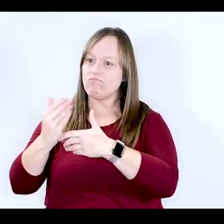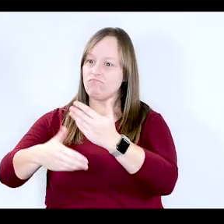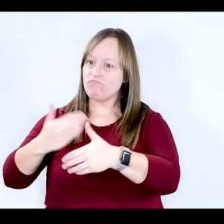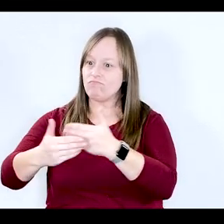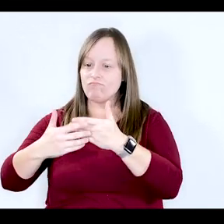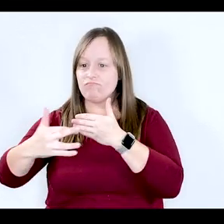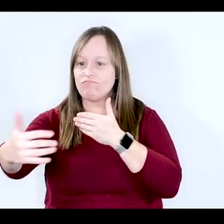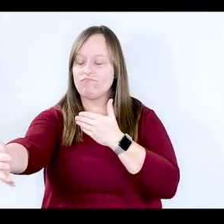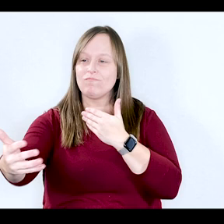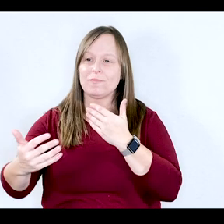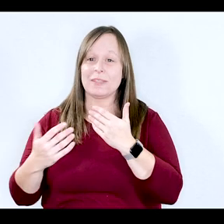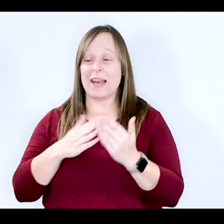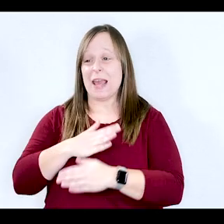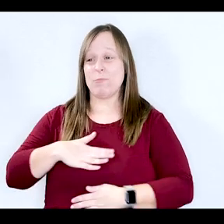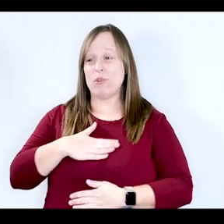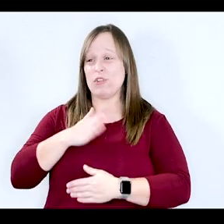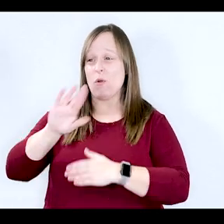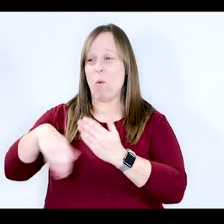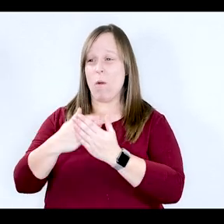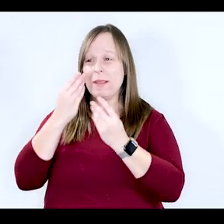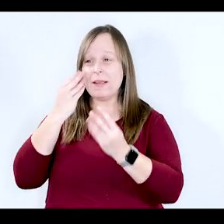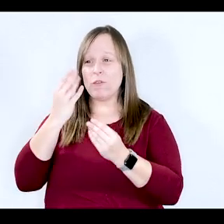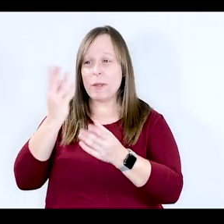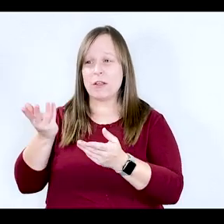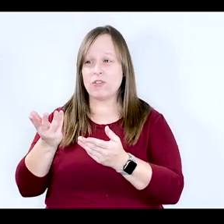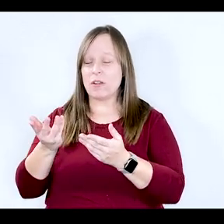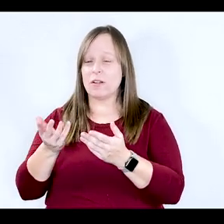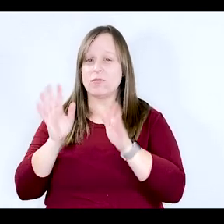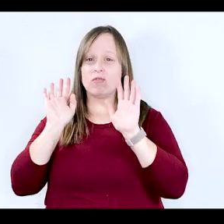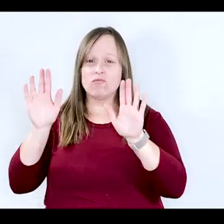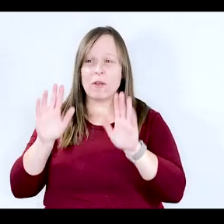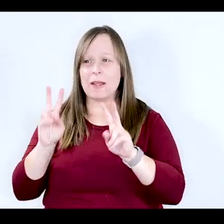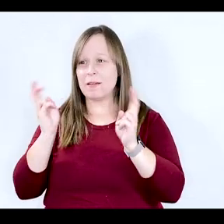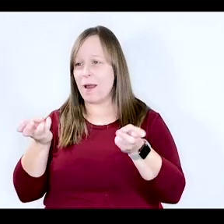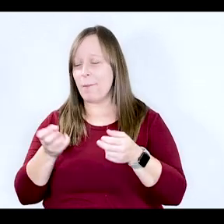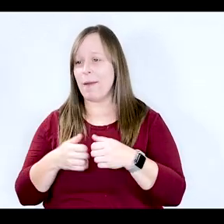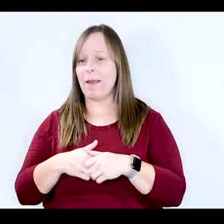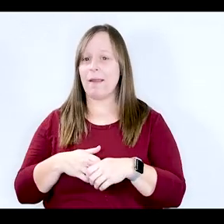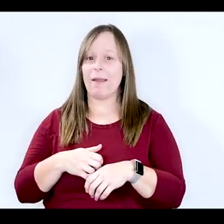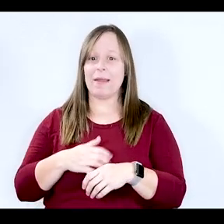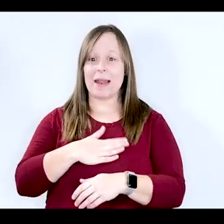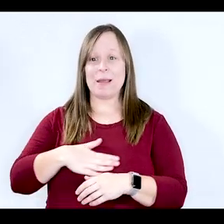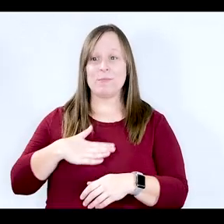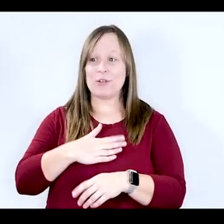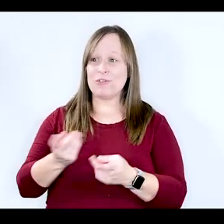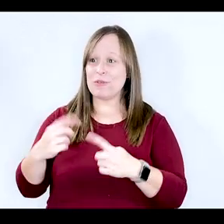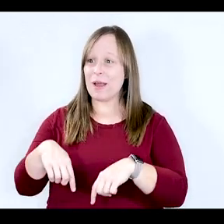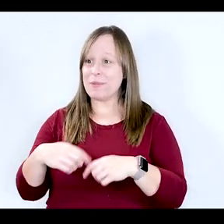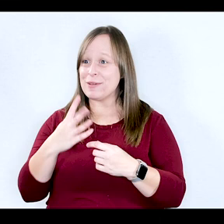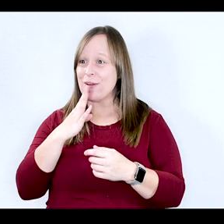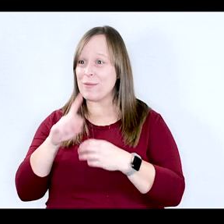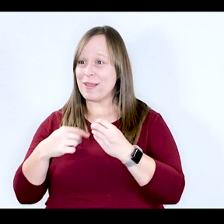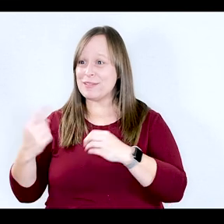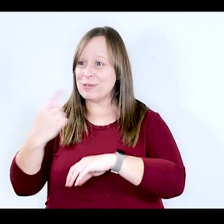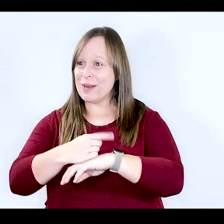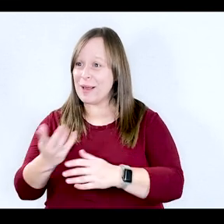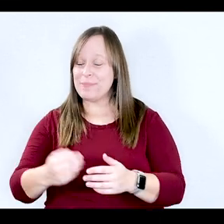issues and I appreciate all the information you gave us. This is such a great topic and I appreciate you coming out and talking with us today.